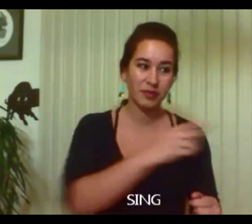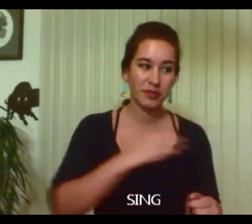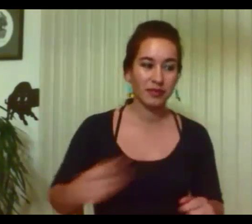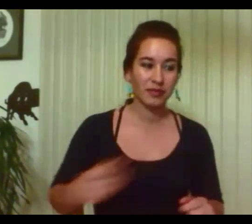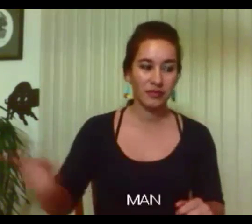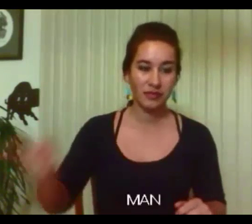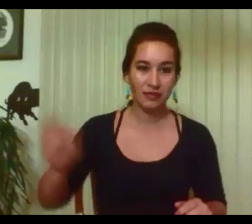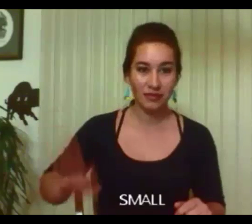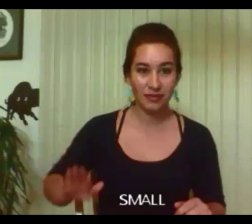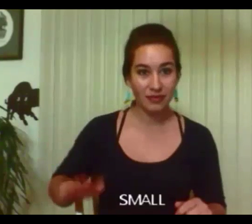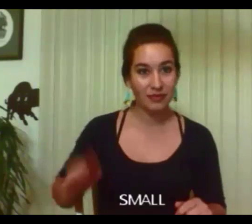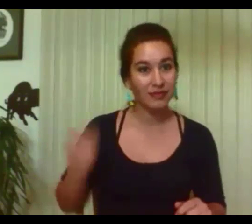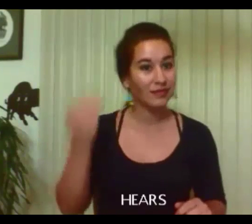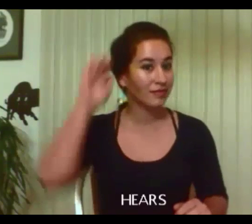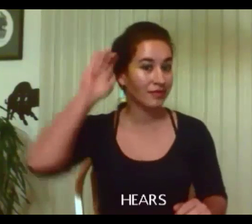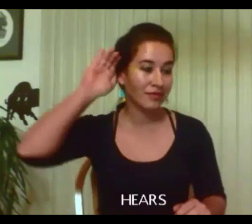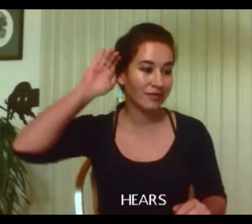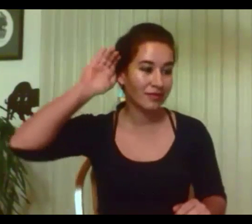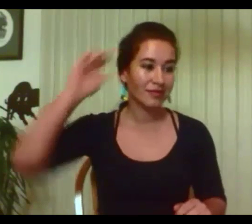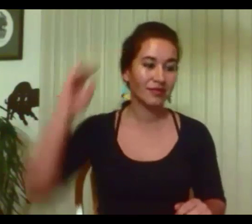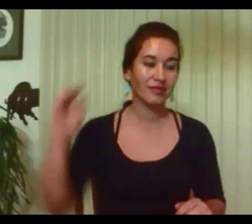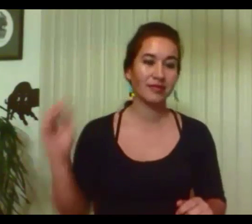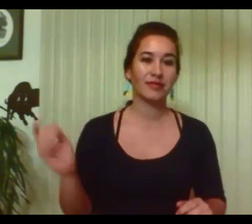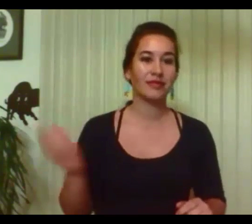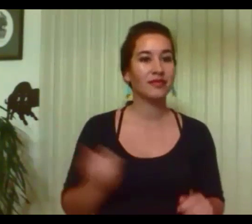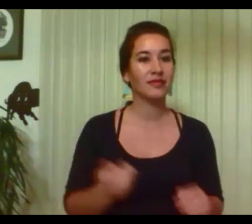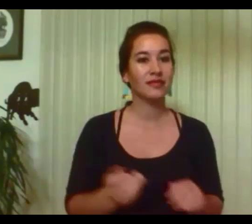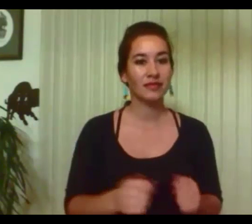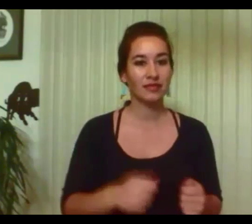Into his body it comes through his heart and his soul